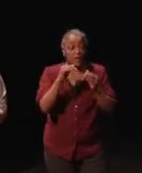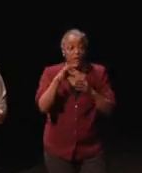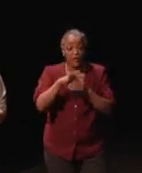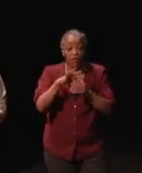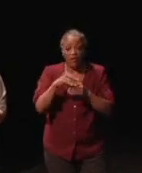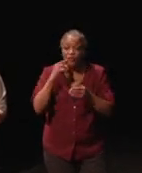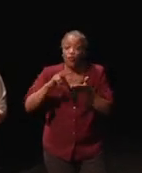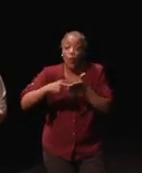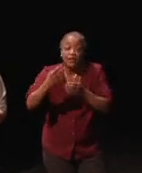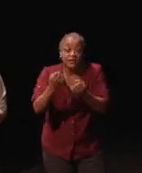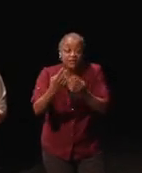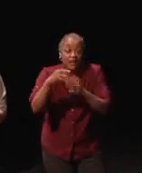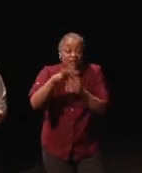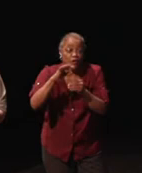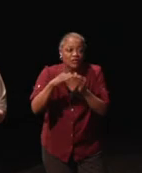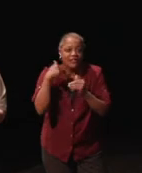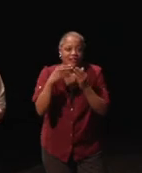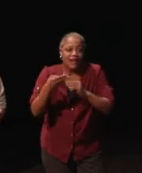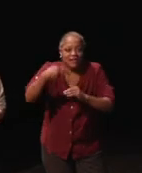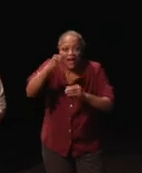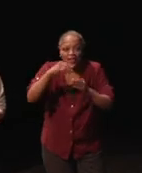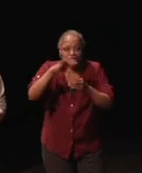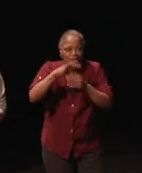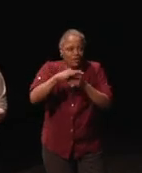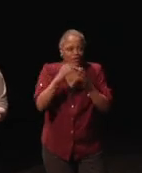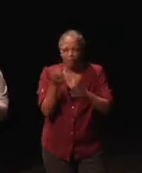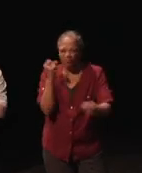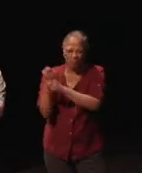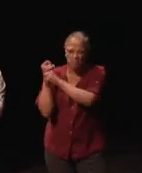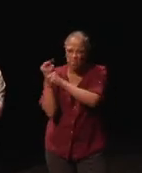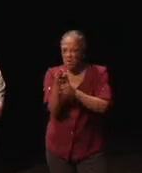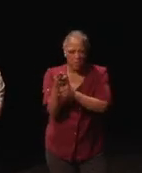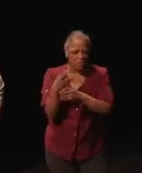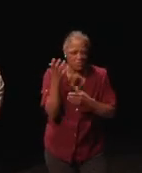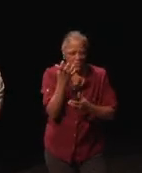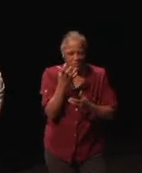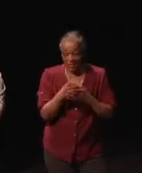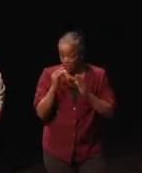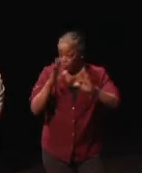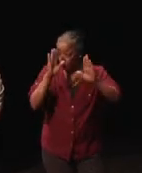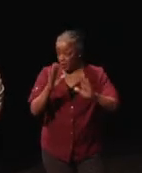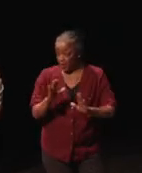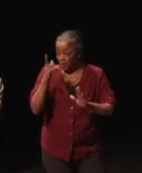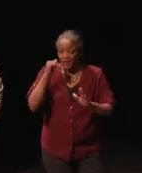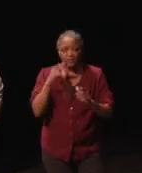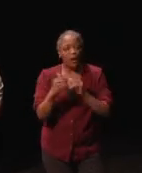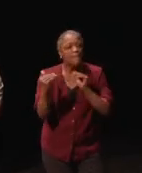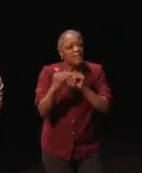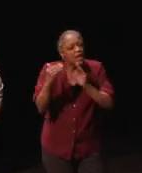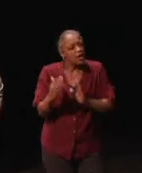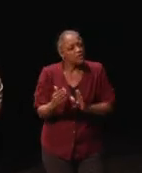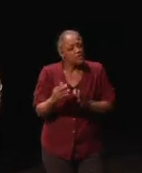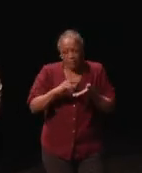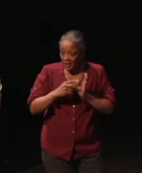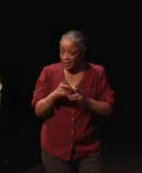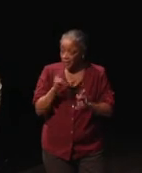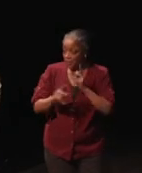twice as many votes as the next highest vote. So, which is great because this is all from peers that means that the people I'm working with,